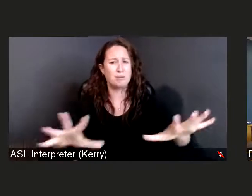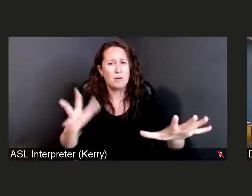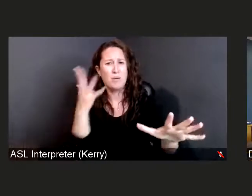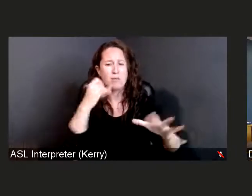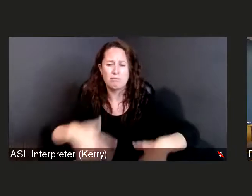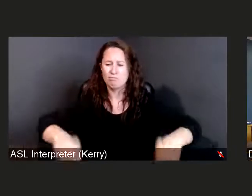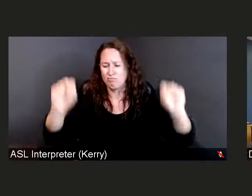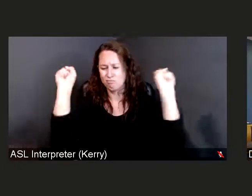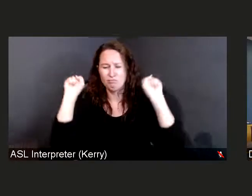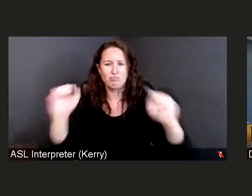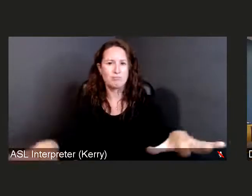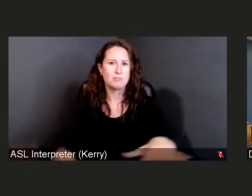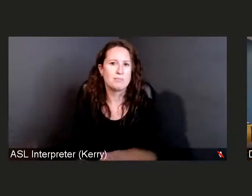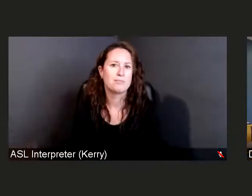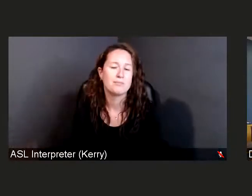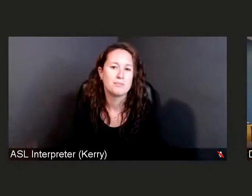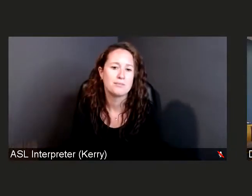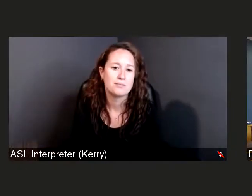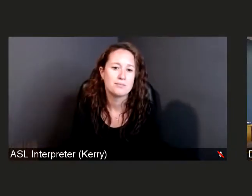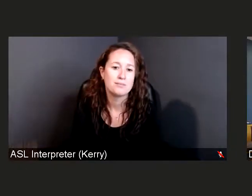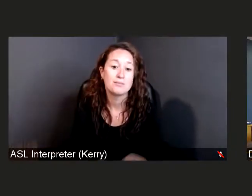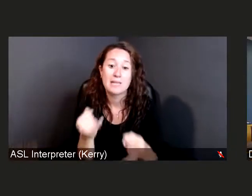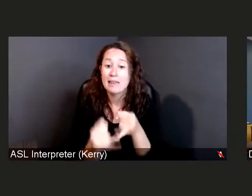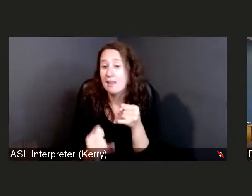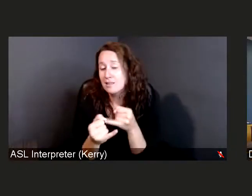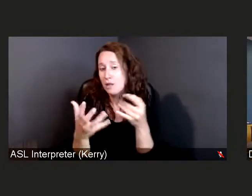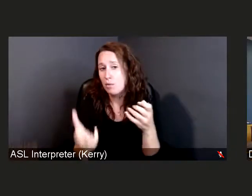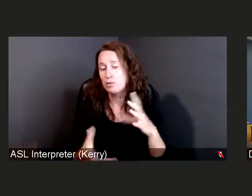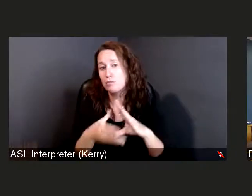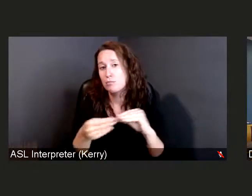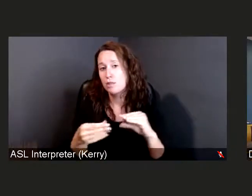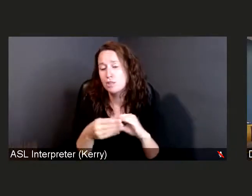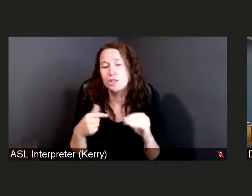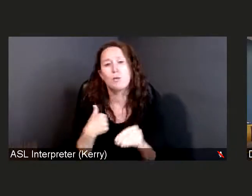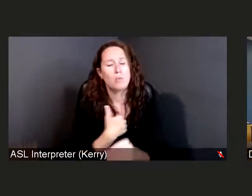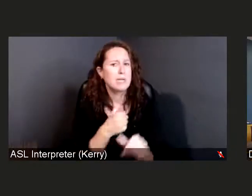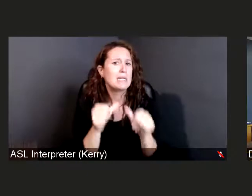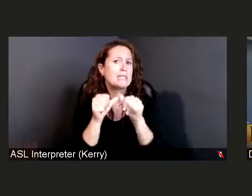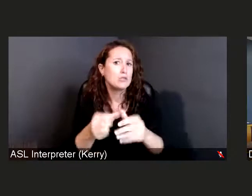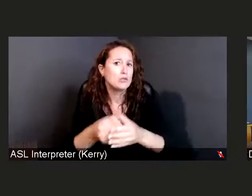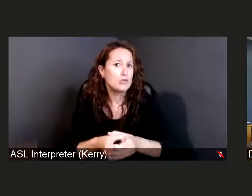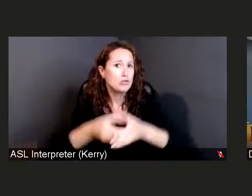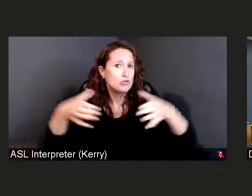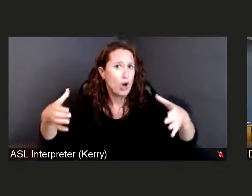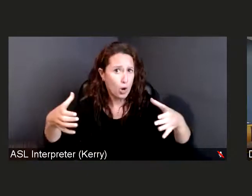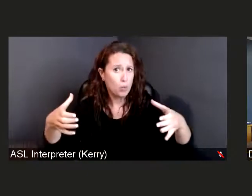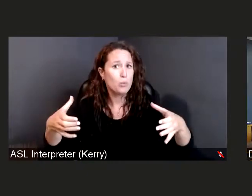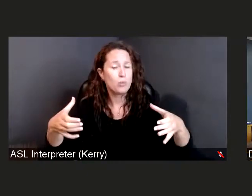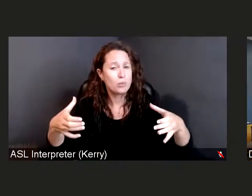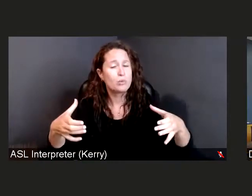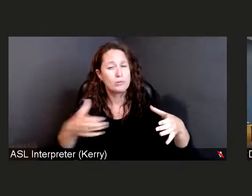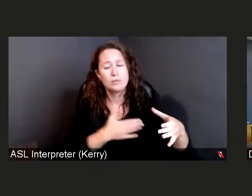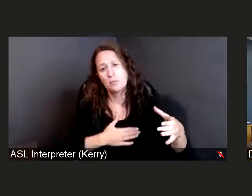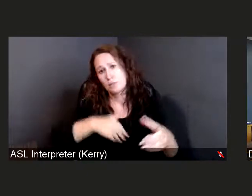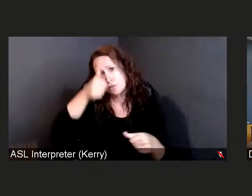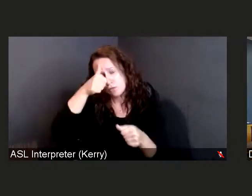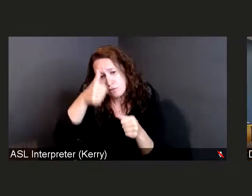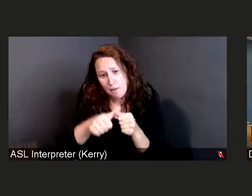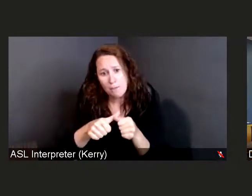The last thing I'll mention is that we continue to grow and build. So please remember that we're not stopping,